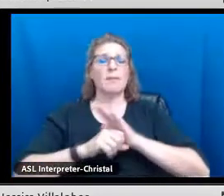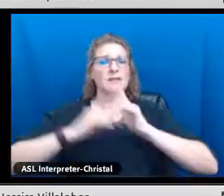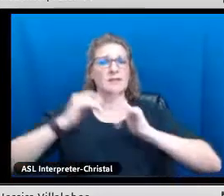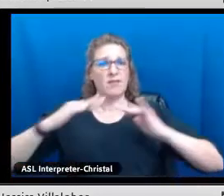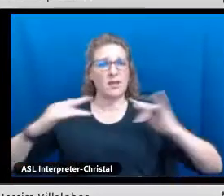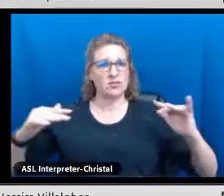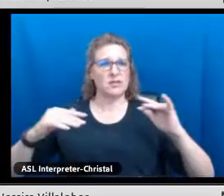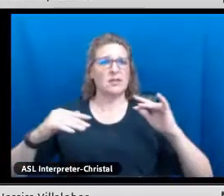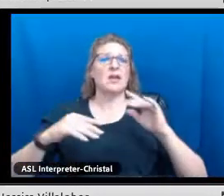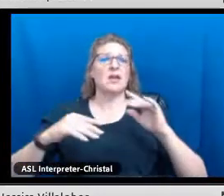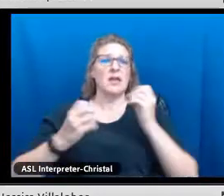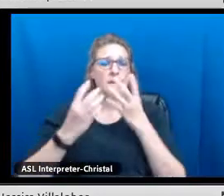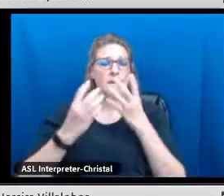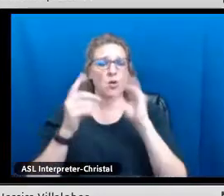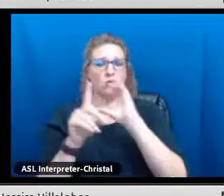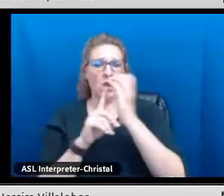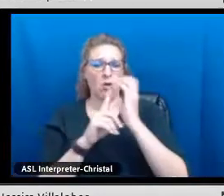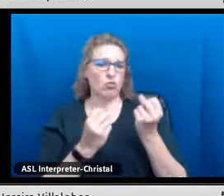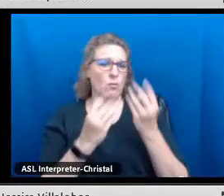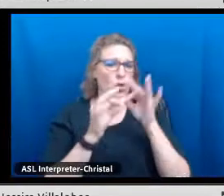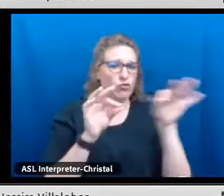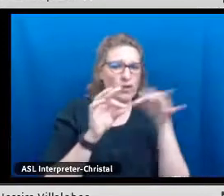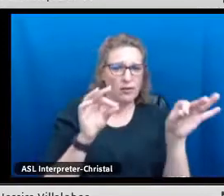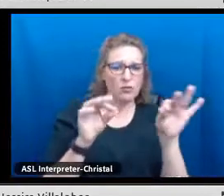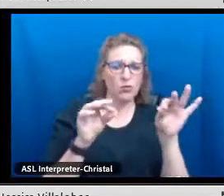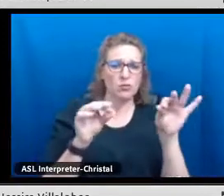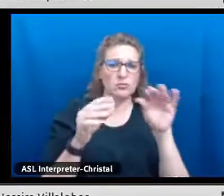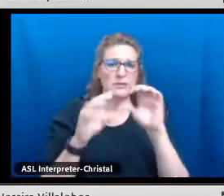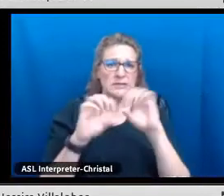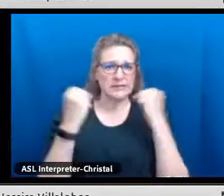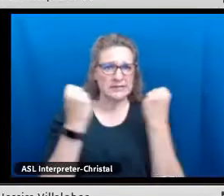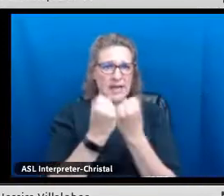value of diversity in a multicultural and multilingual society.